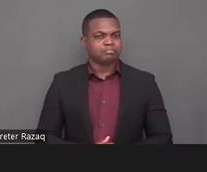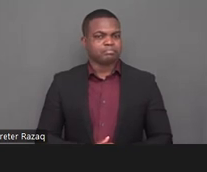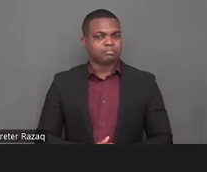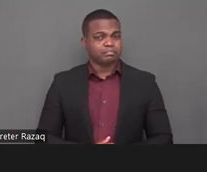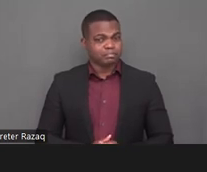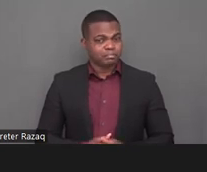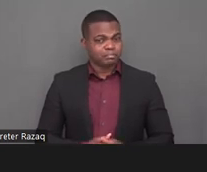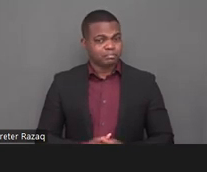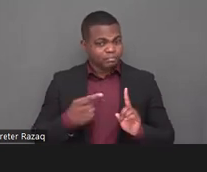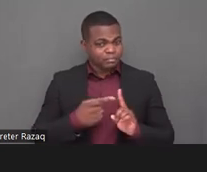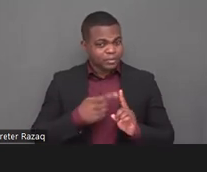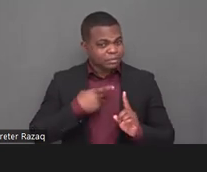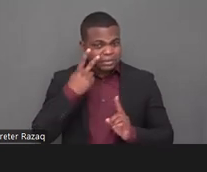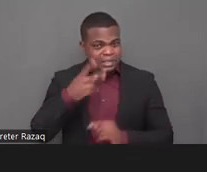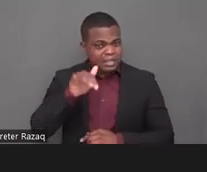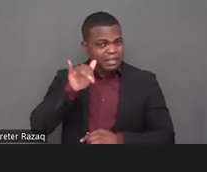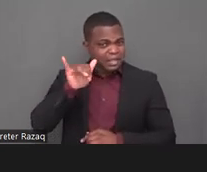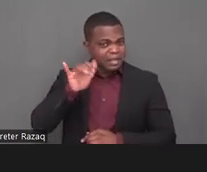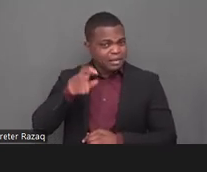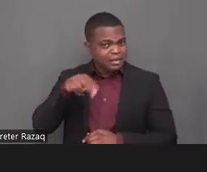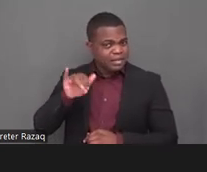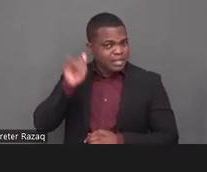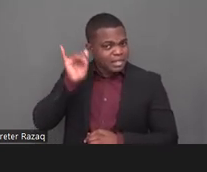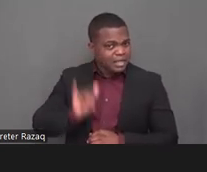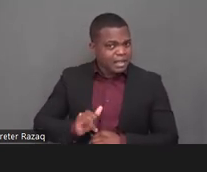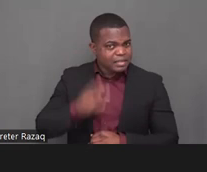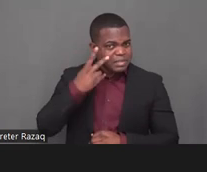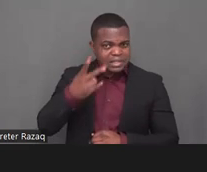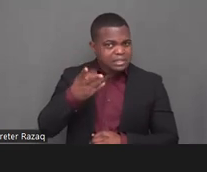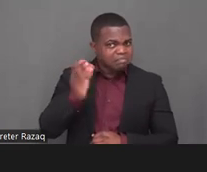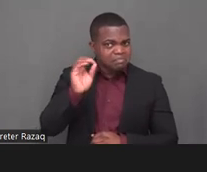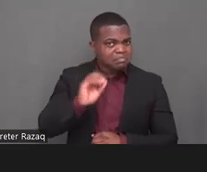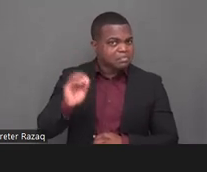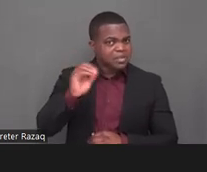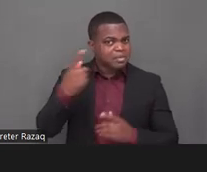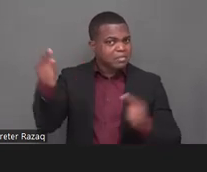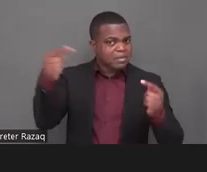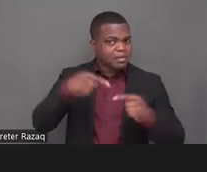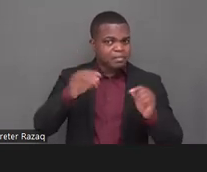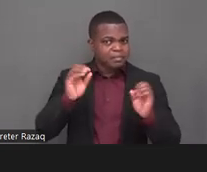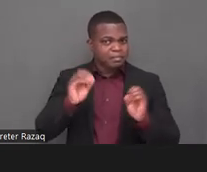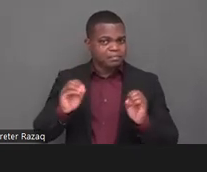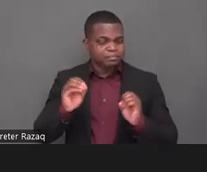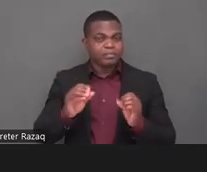so i now request nadia padat to introduce herself while we wait for yanirosa to join the panelists